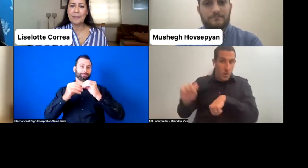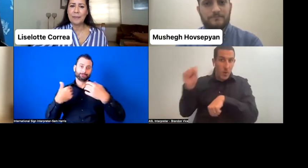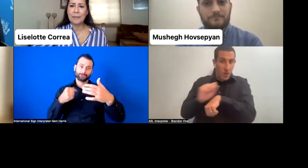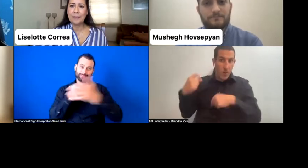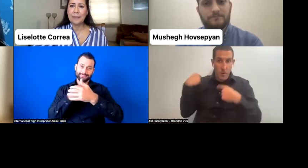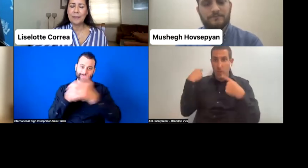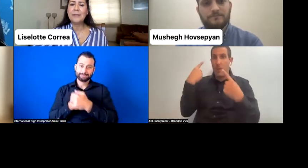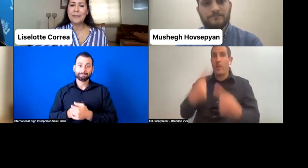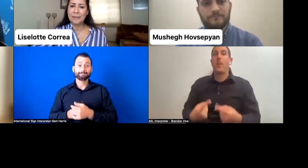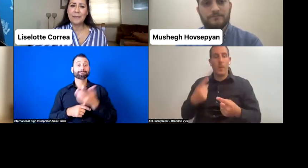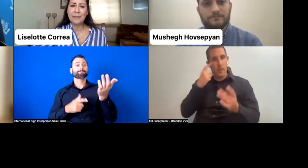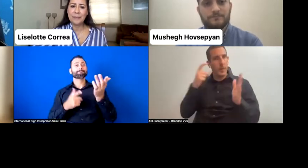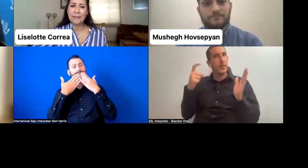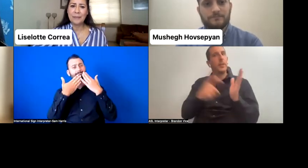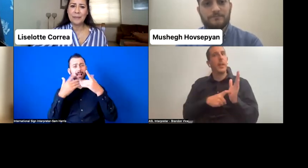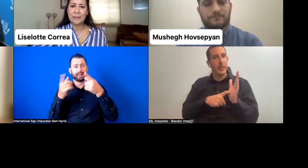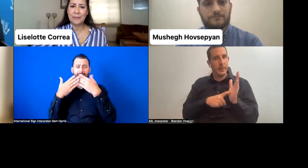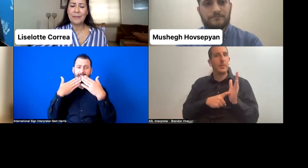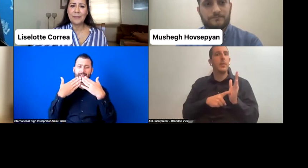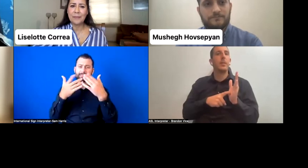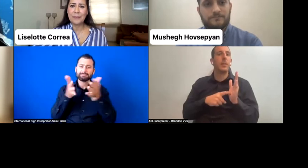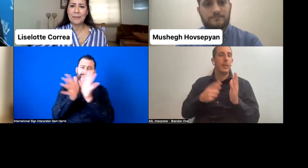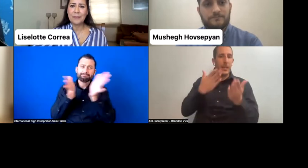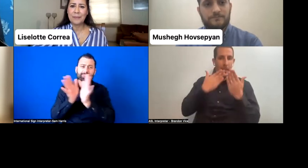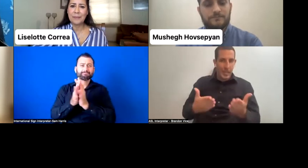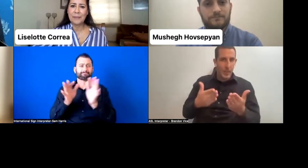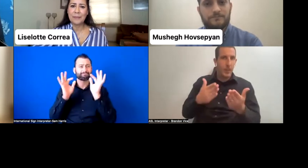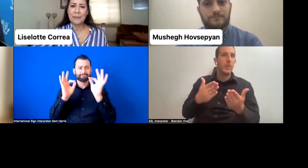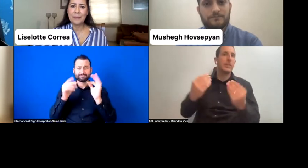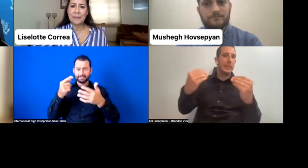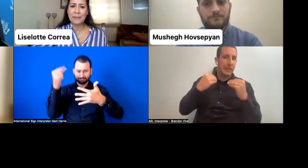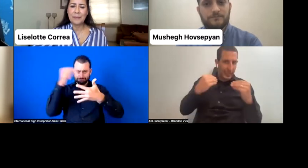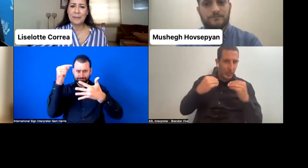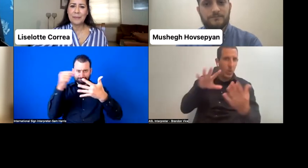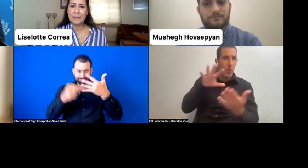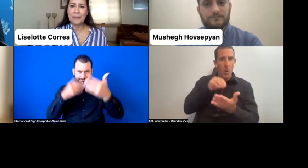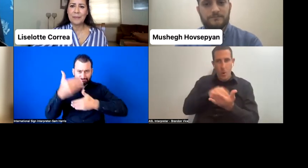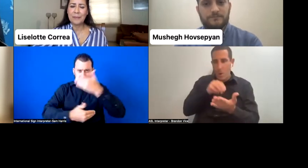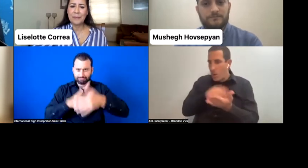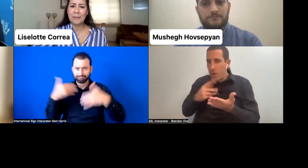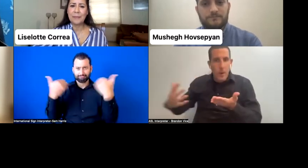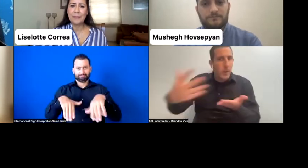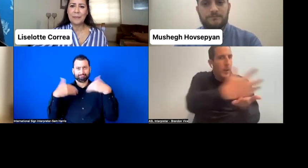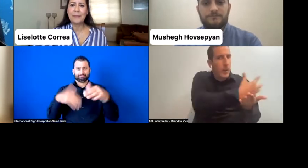And there's a lot that we can learn from these steps. And these challenges that you've mentioned are probably challenges that we can all relate to.